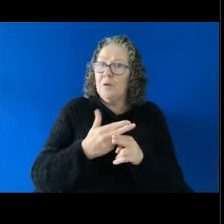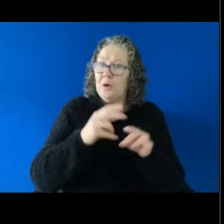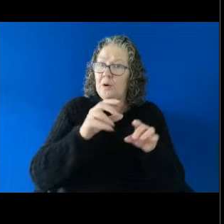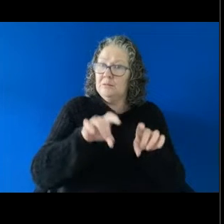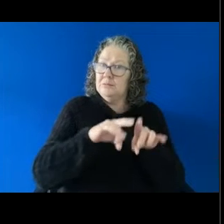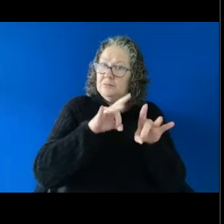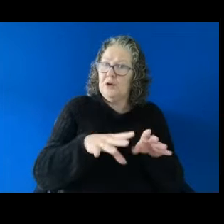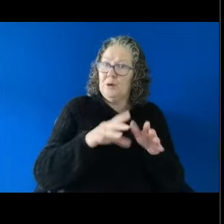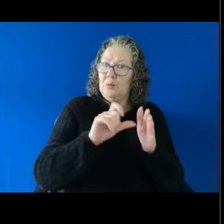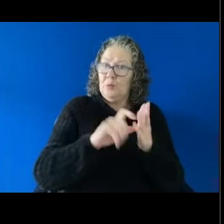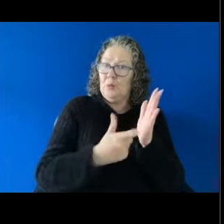forward. EMMA: